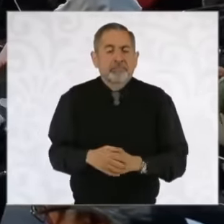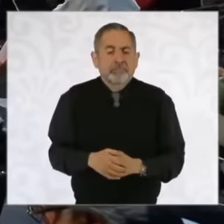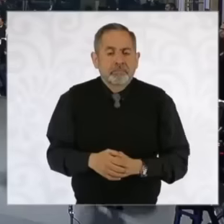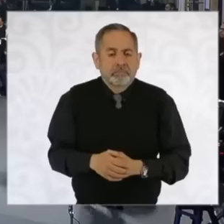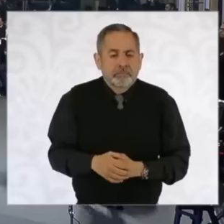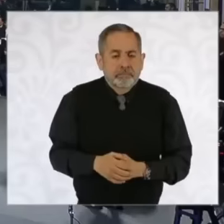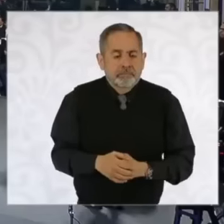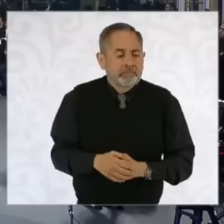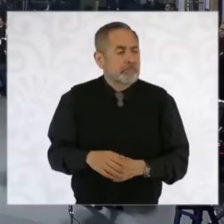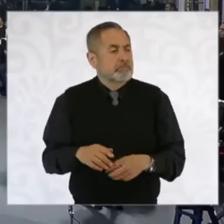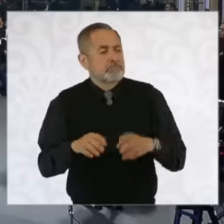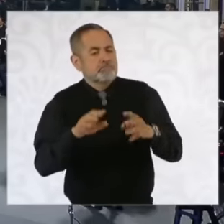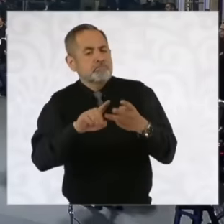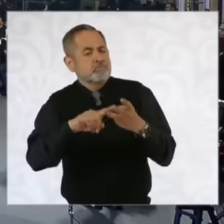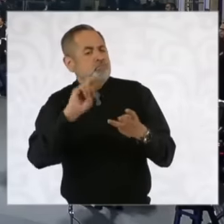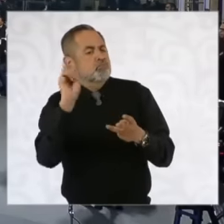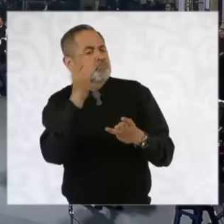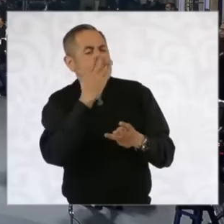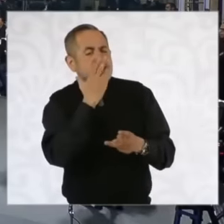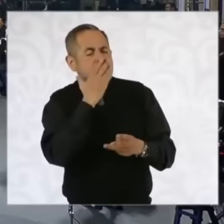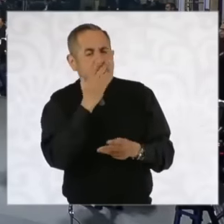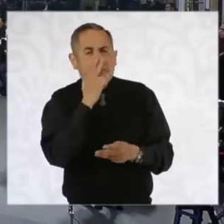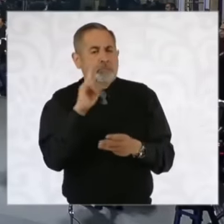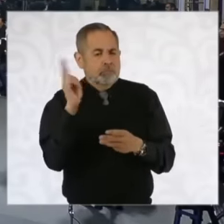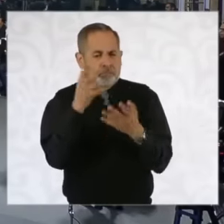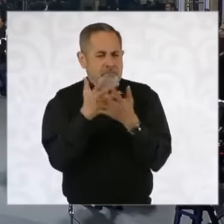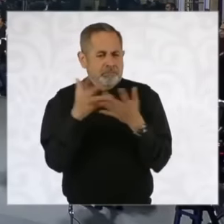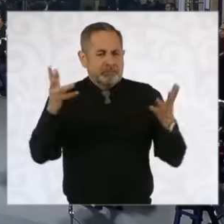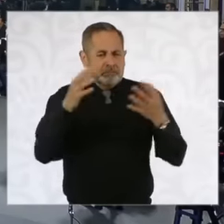University of Sonora is a very large university, it is very important for the